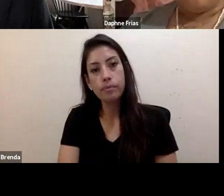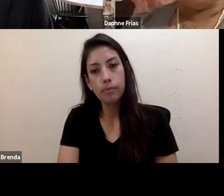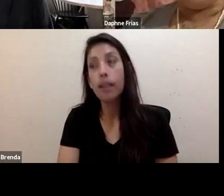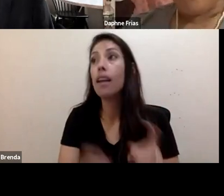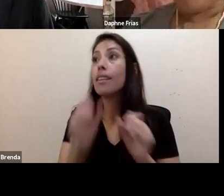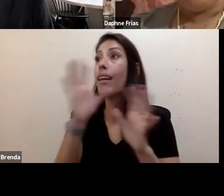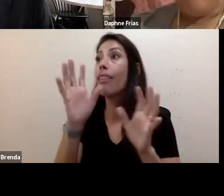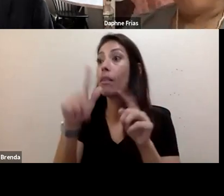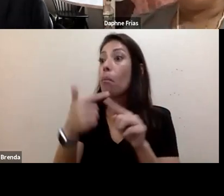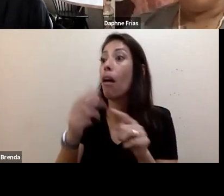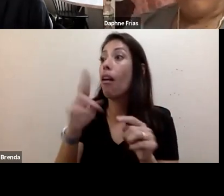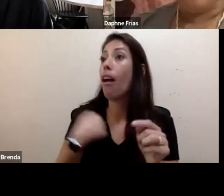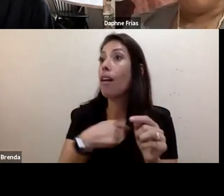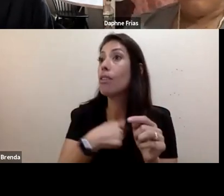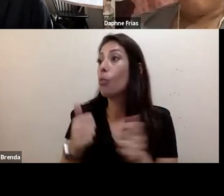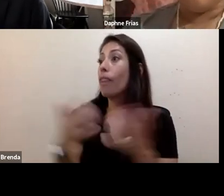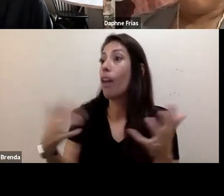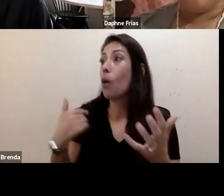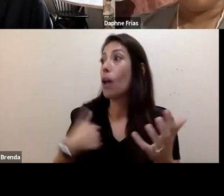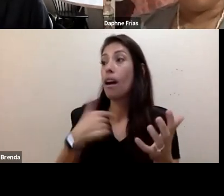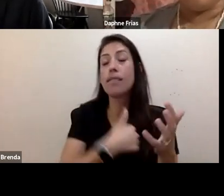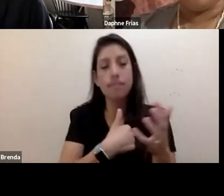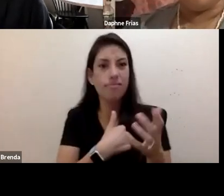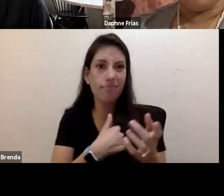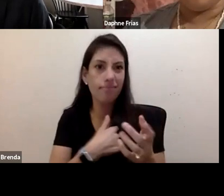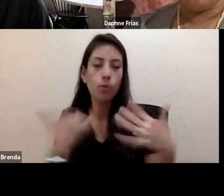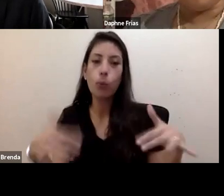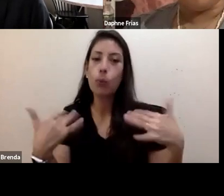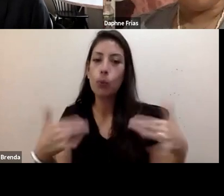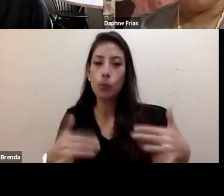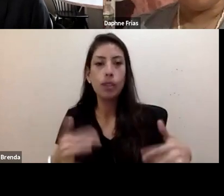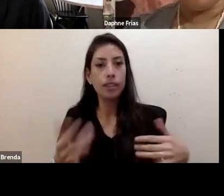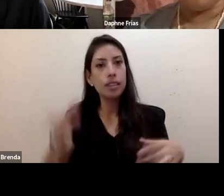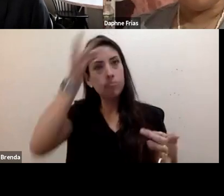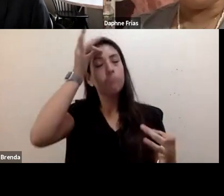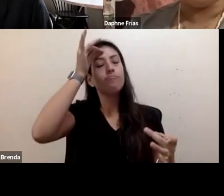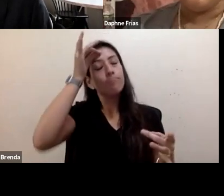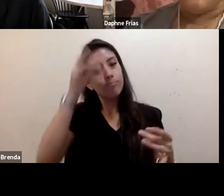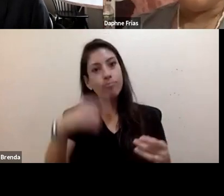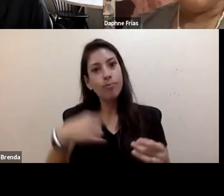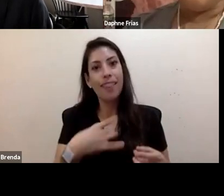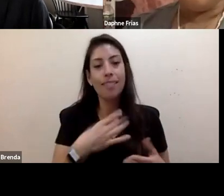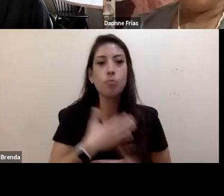is often resonating in my mind. It doesn't seem like such a radical idea, as you put it, and I appreciate also your effort